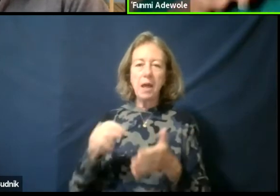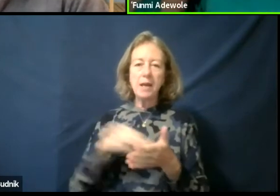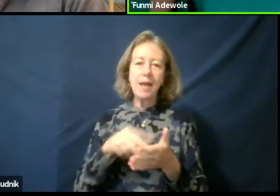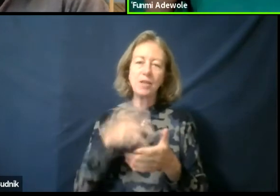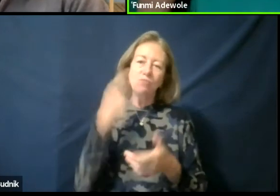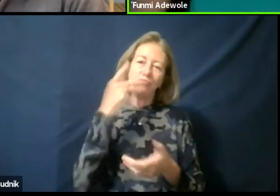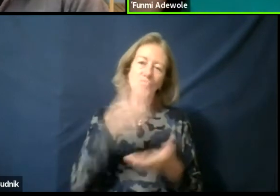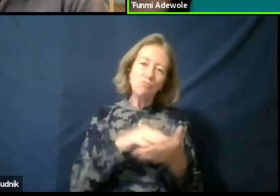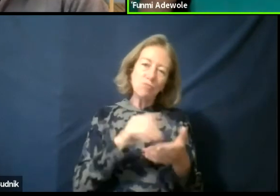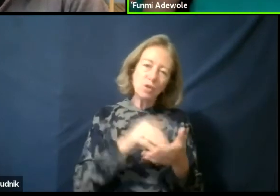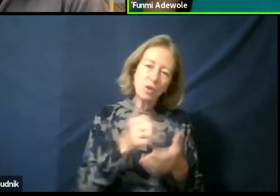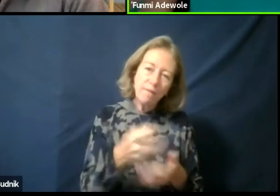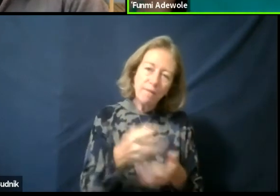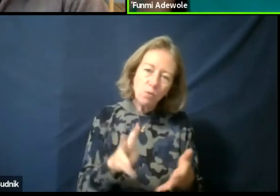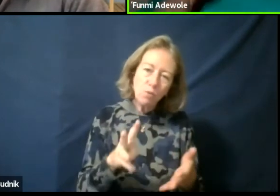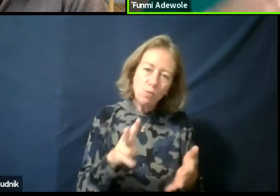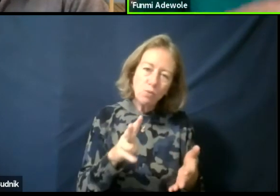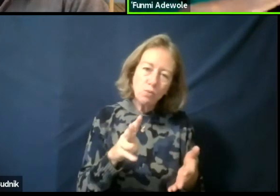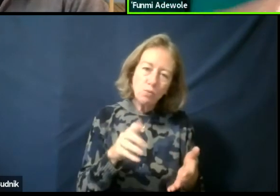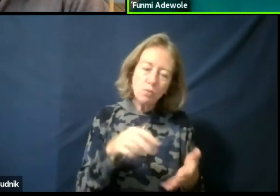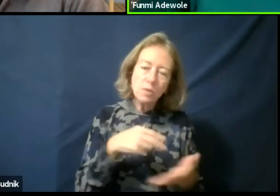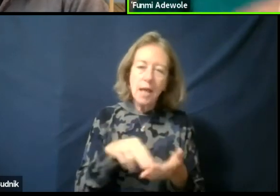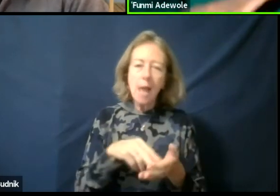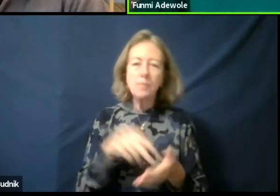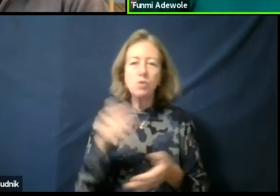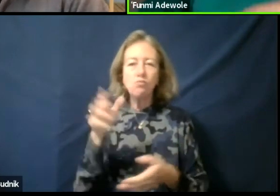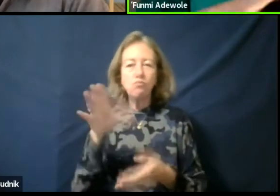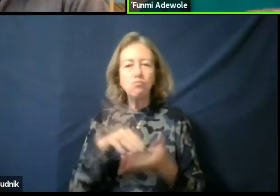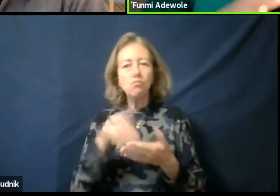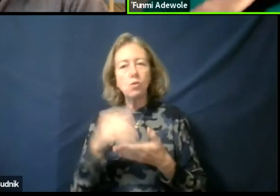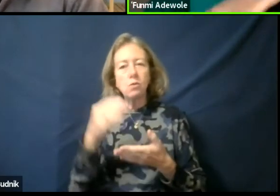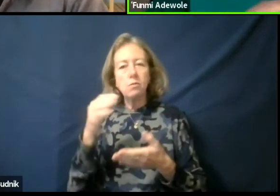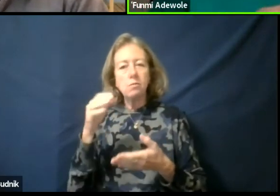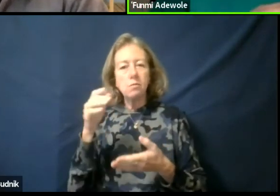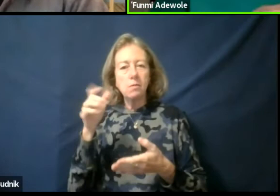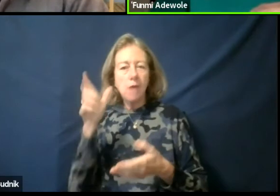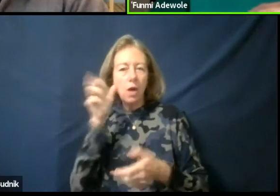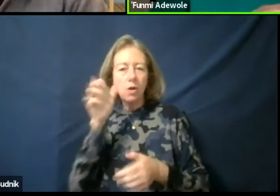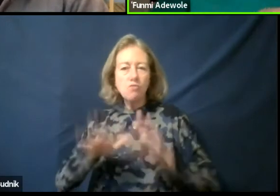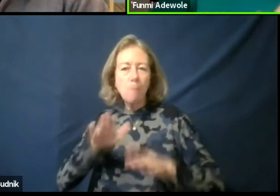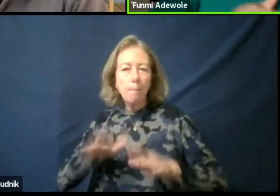and a few rhythms of the drum in order to do that particular performance.